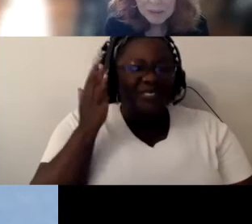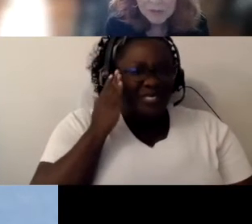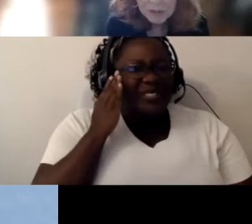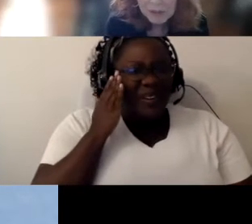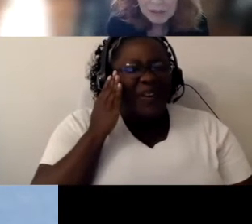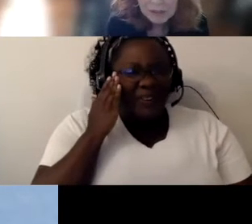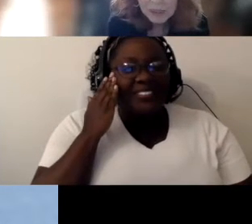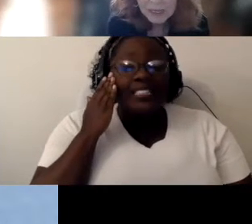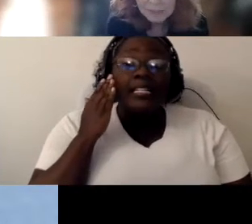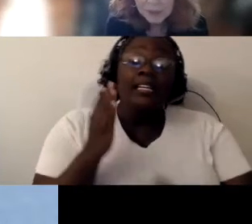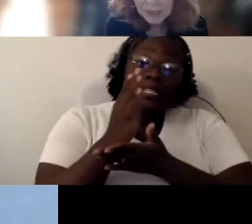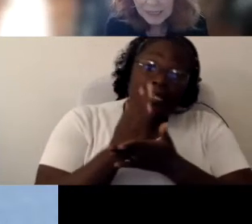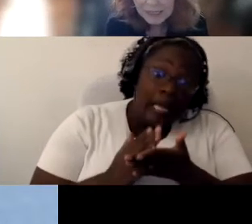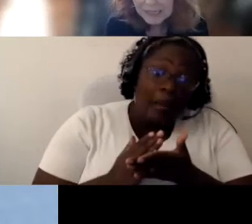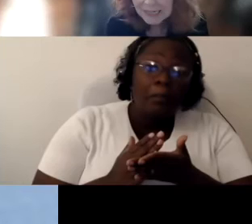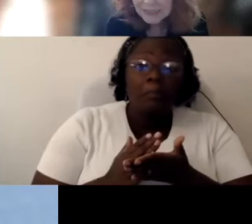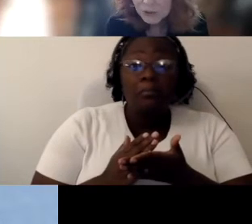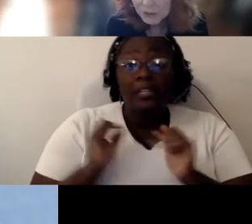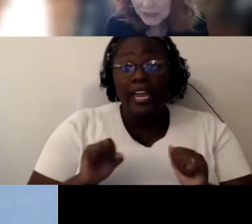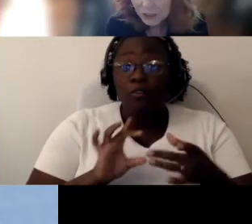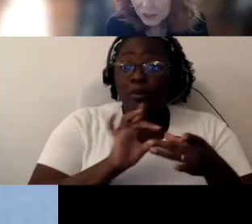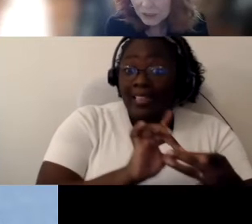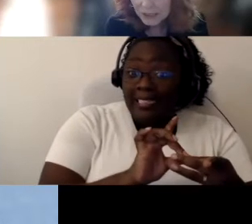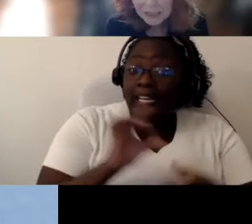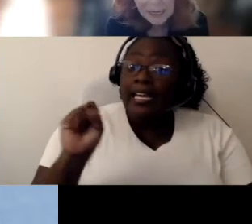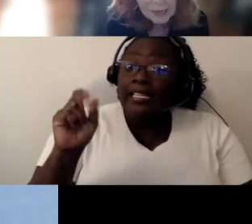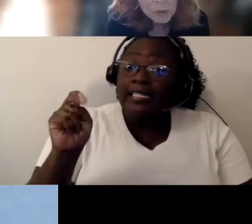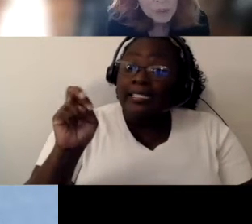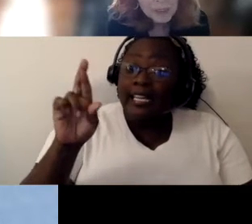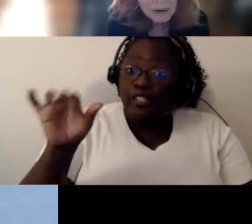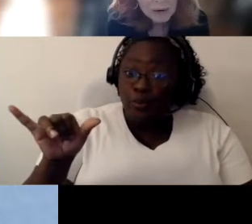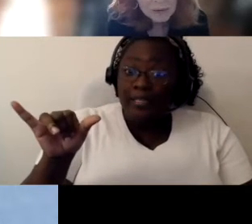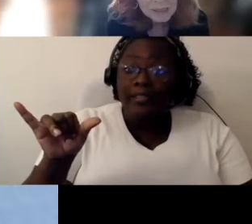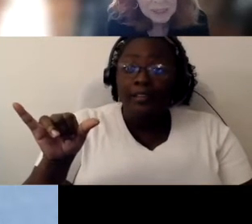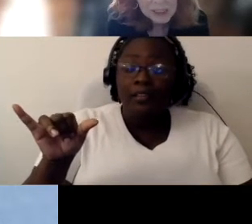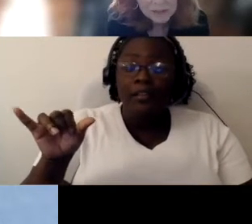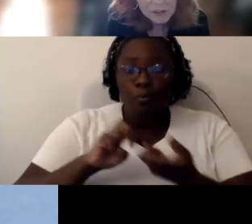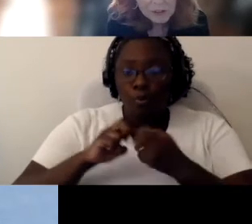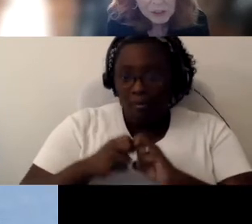Some of those also can be related to sensory issues, and what we know, especially for those